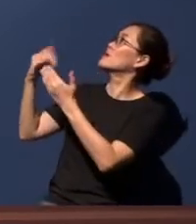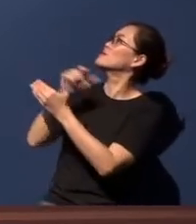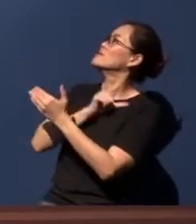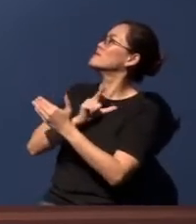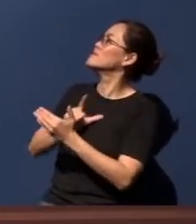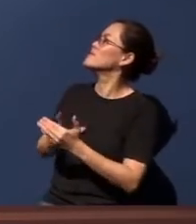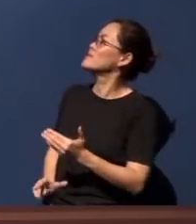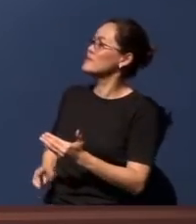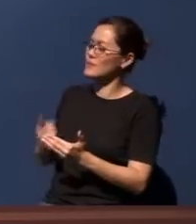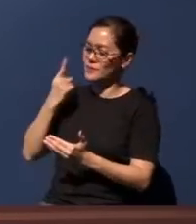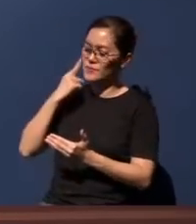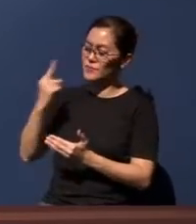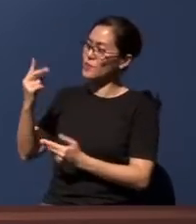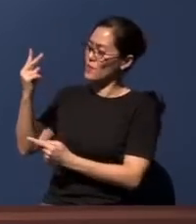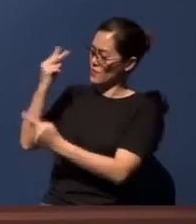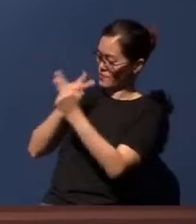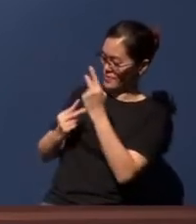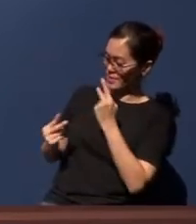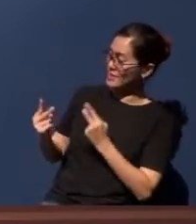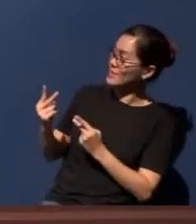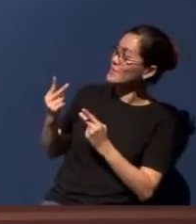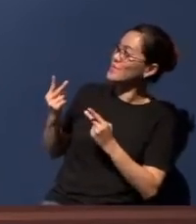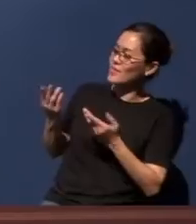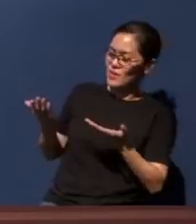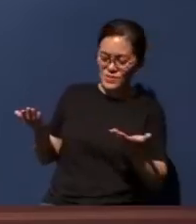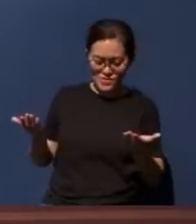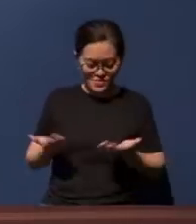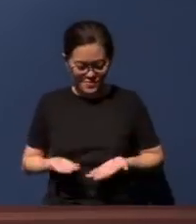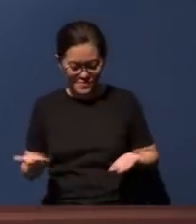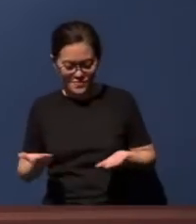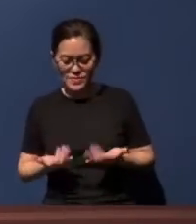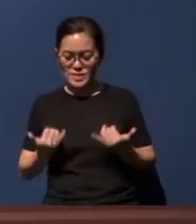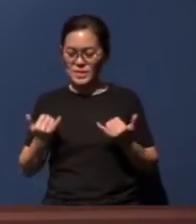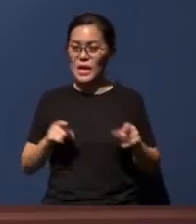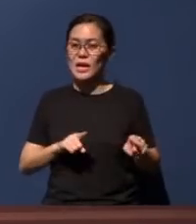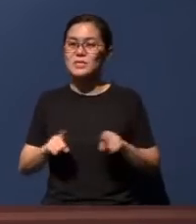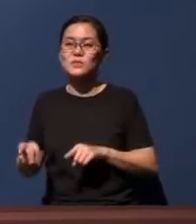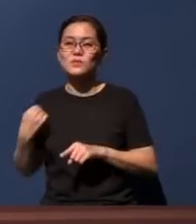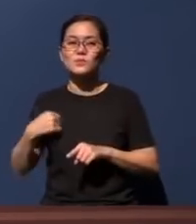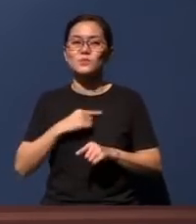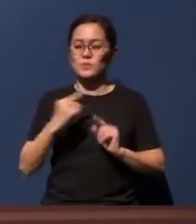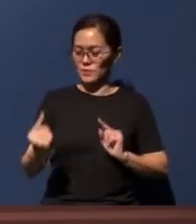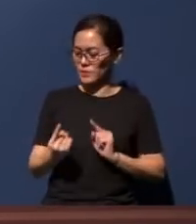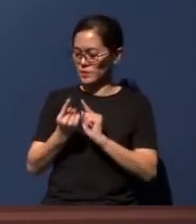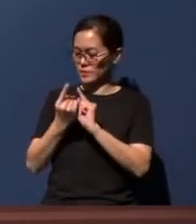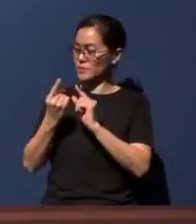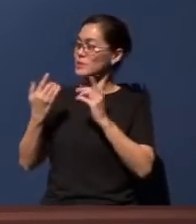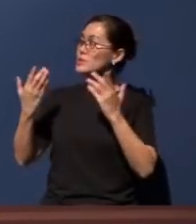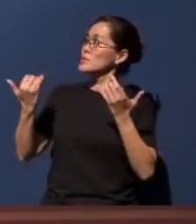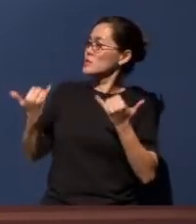for visiting us in this way. Lord, today as we meet in this manner, we are mindful of the fact